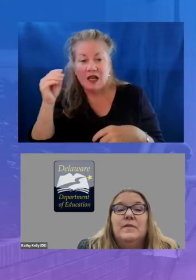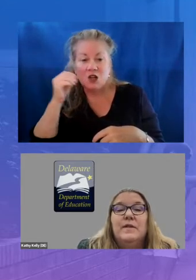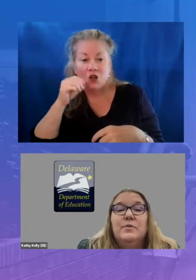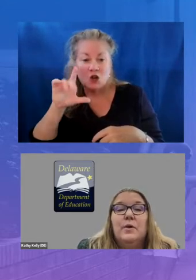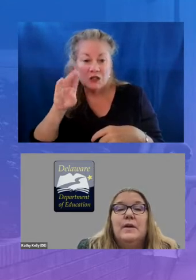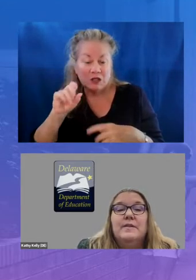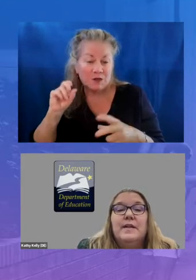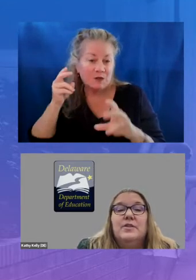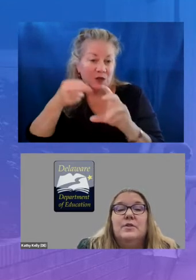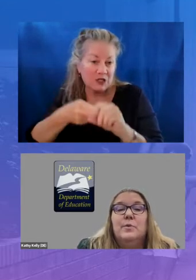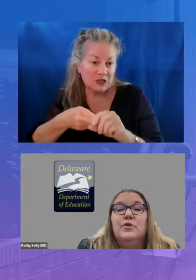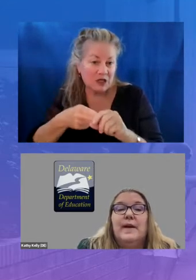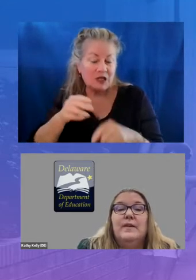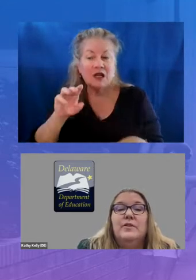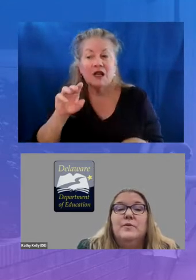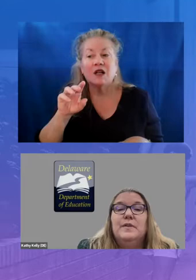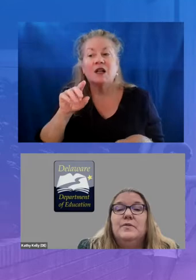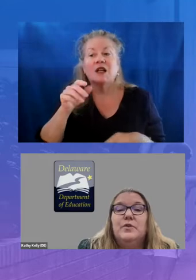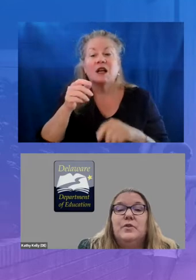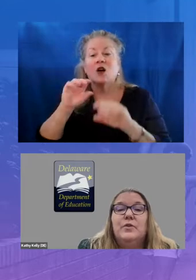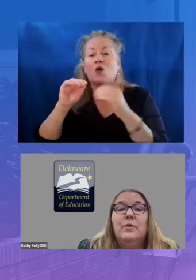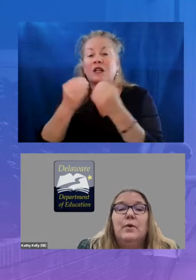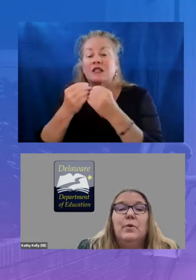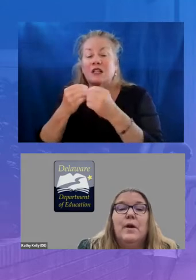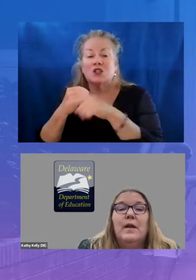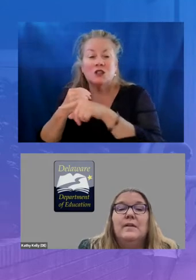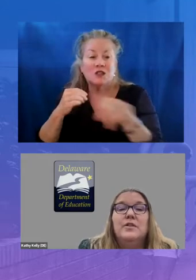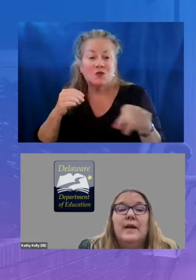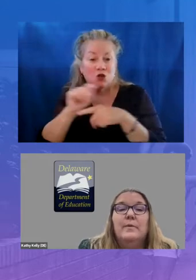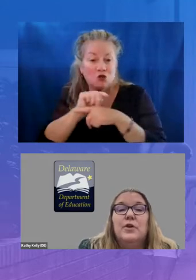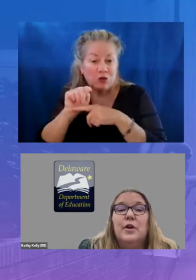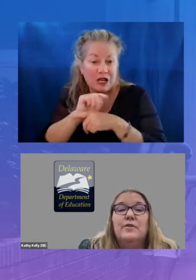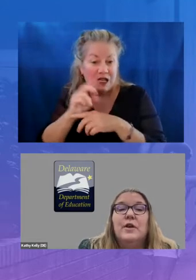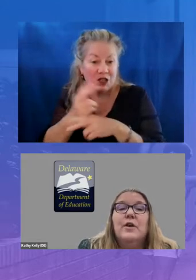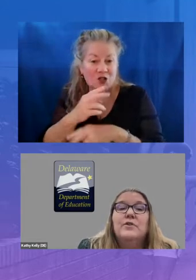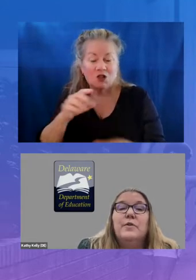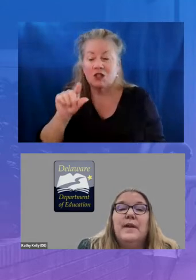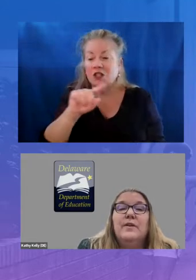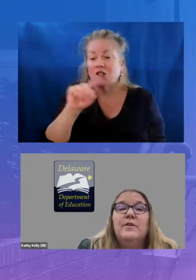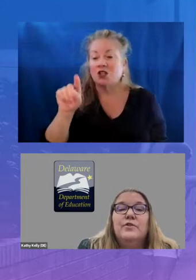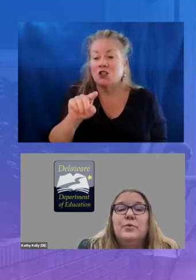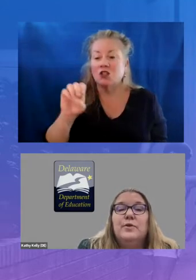these organizations were trained using cern or core knowledge language arts so they could ensure